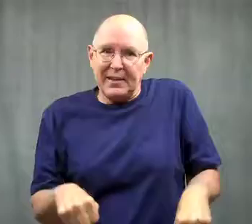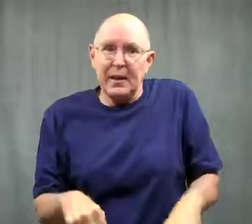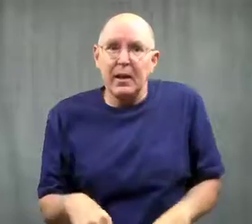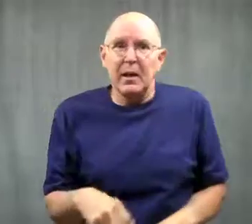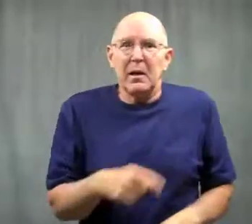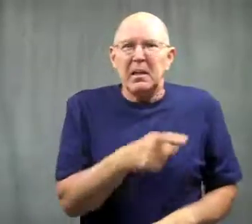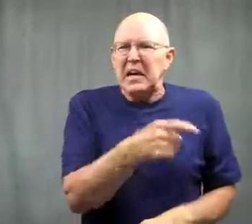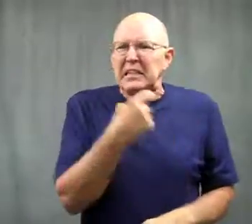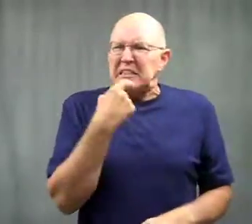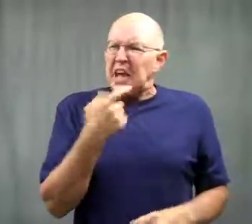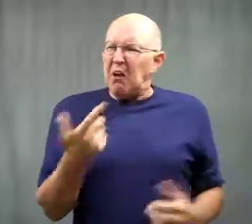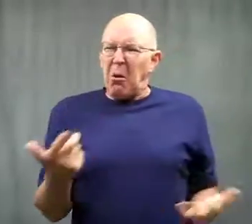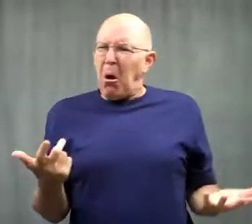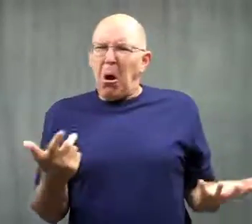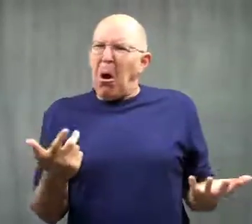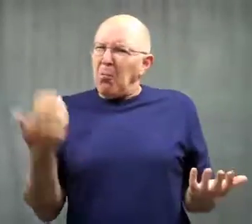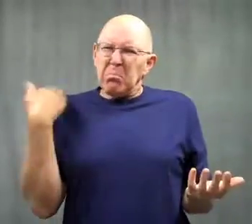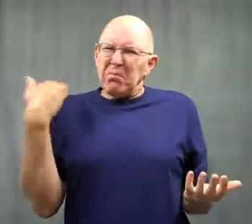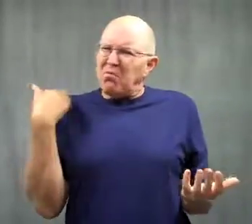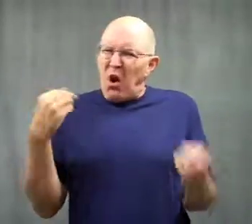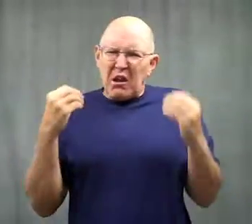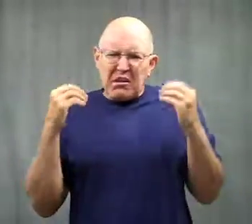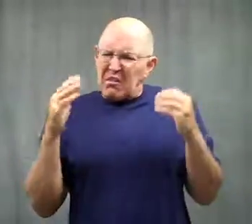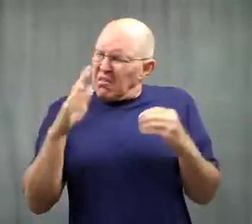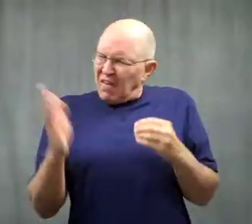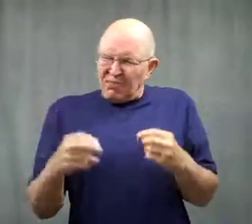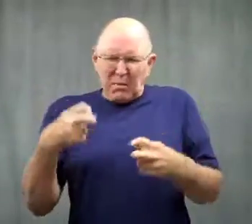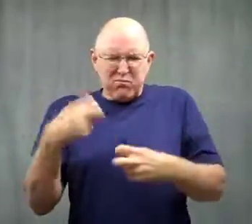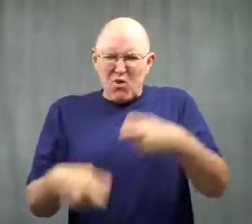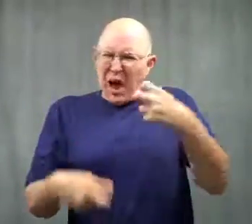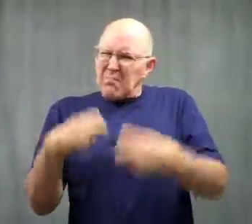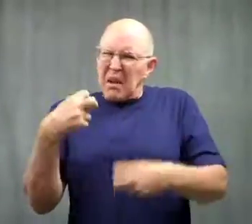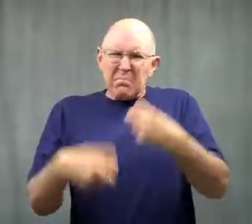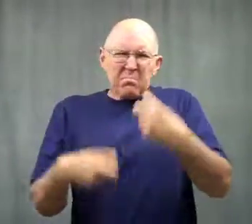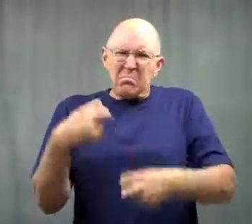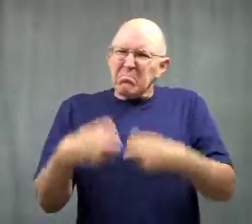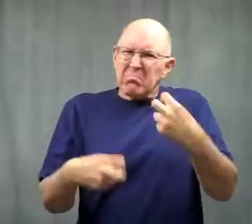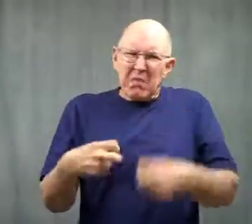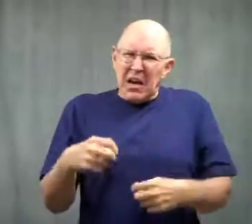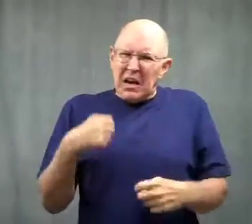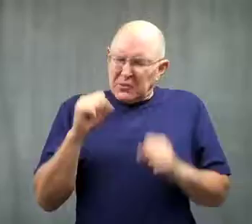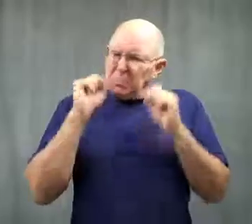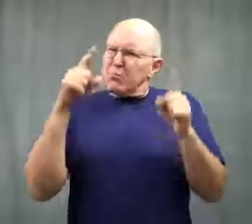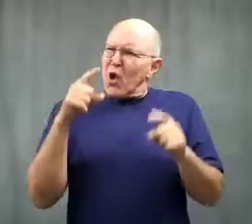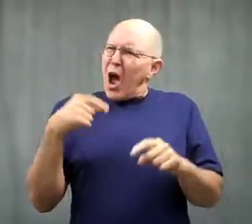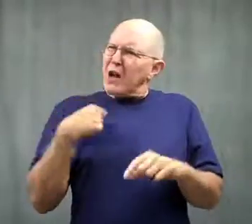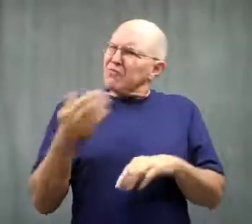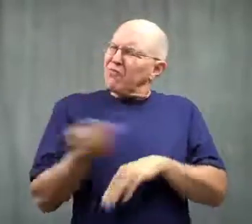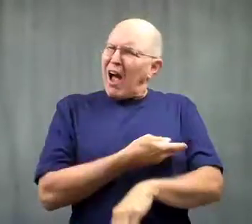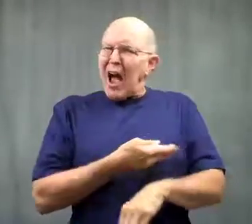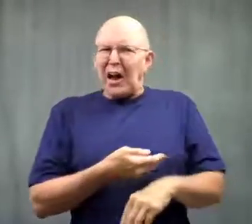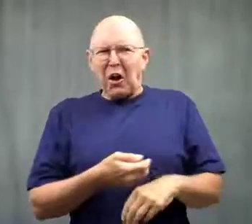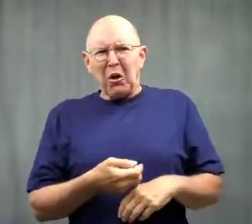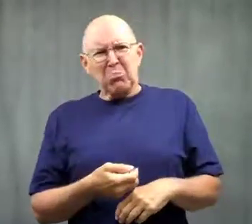Zoppelt said it had never been a problem before and was surprised he was fired.